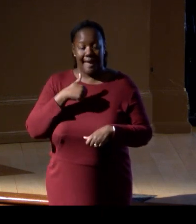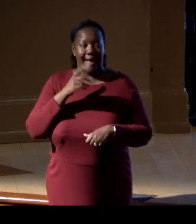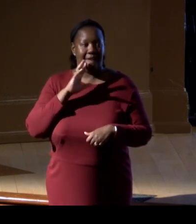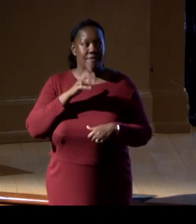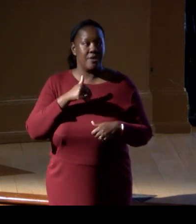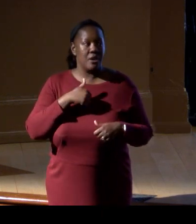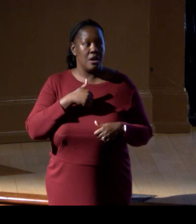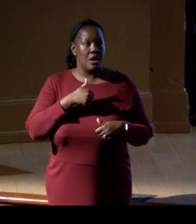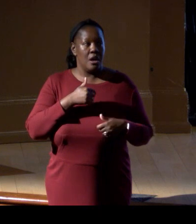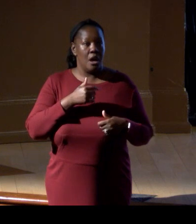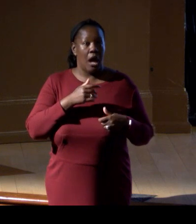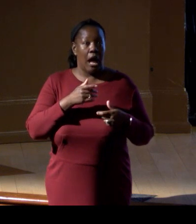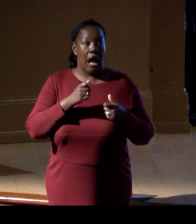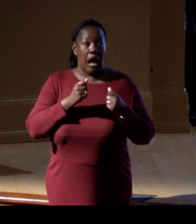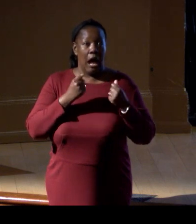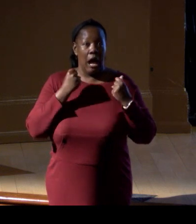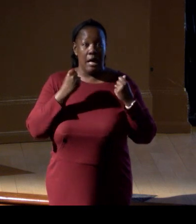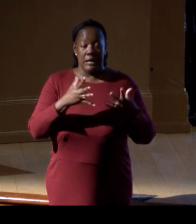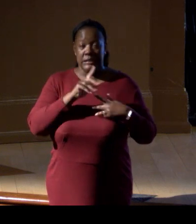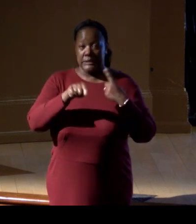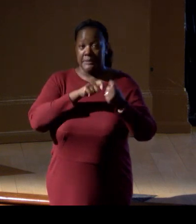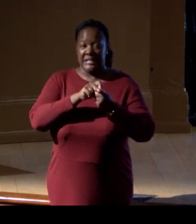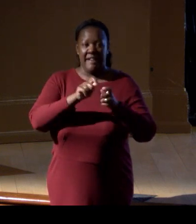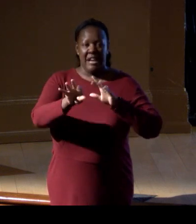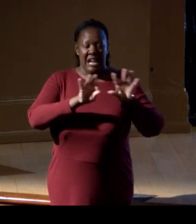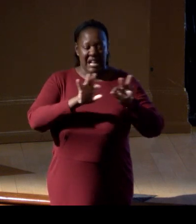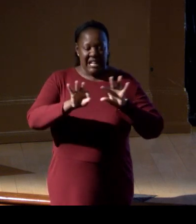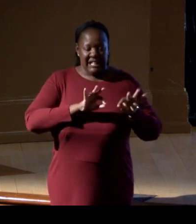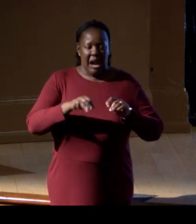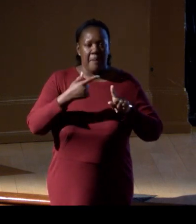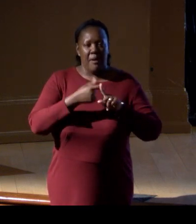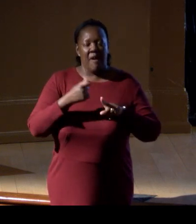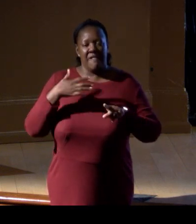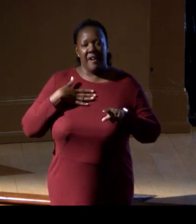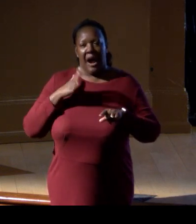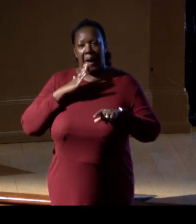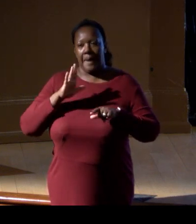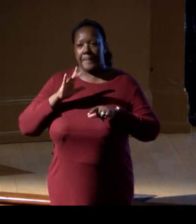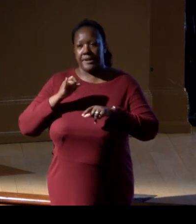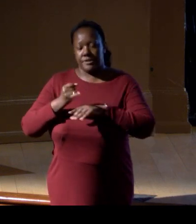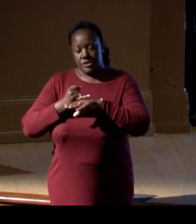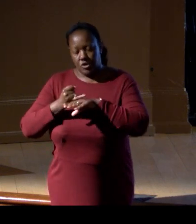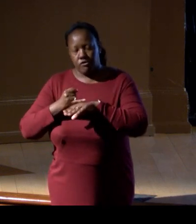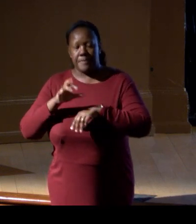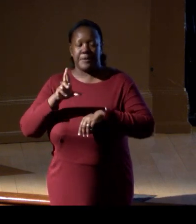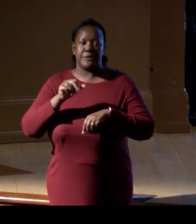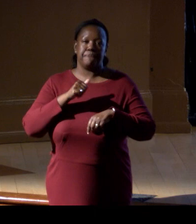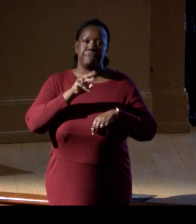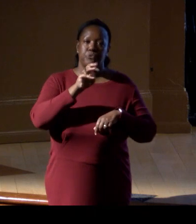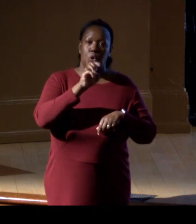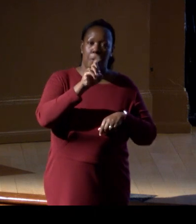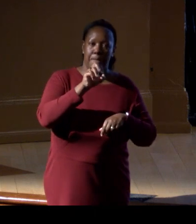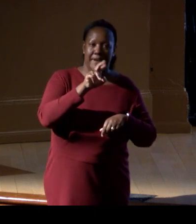of samples from all over the Caribbean, or from all over the Mediterranean, now with machine learning, we can help identify